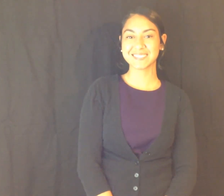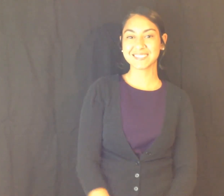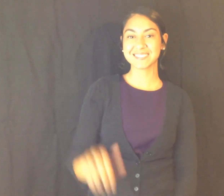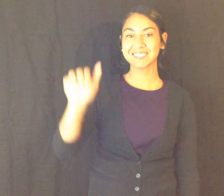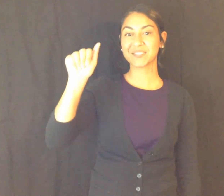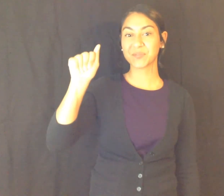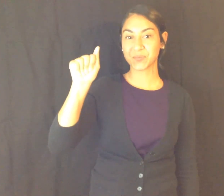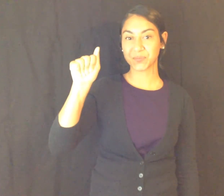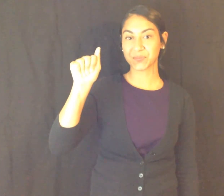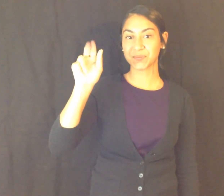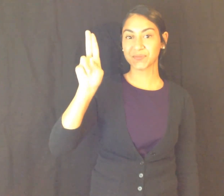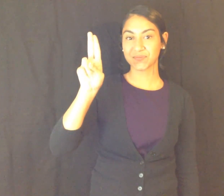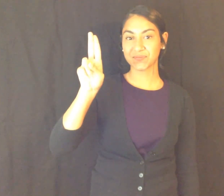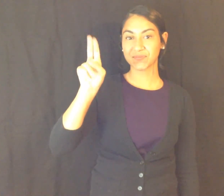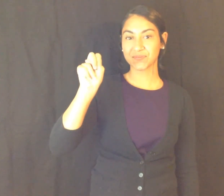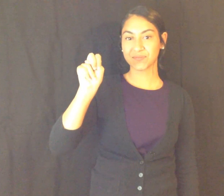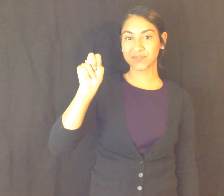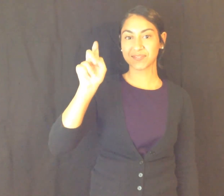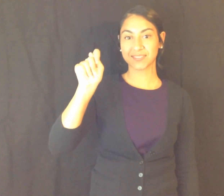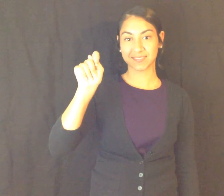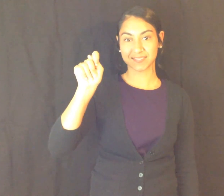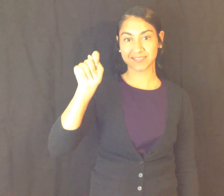A U N T